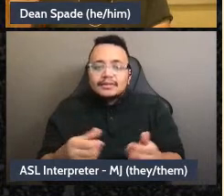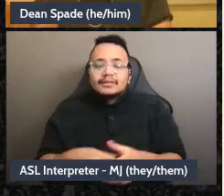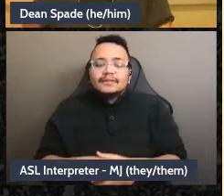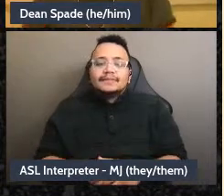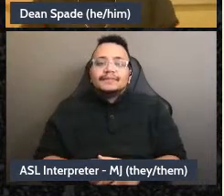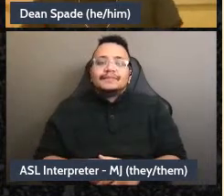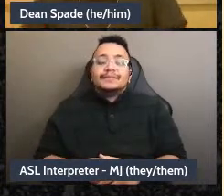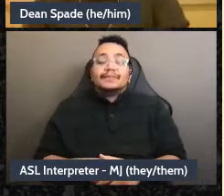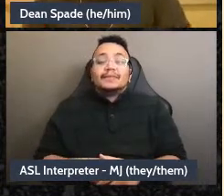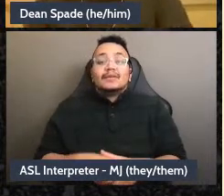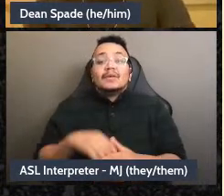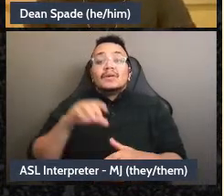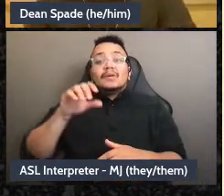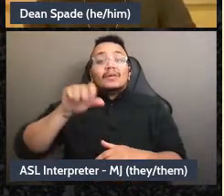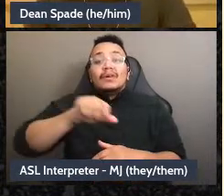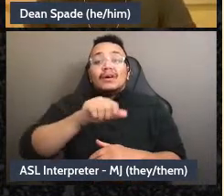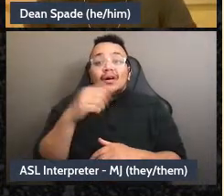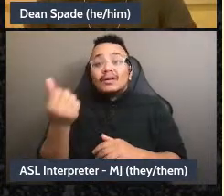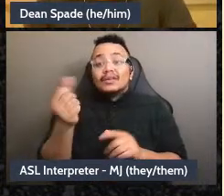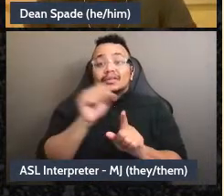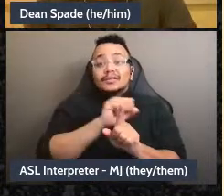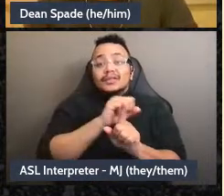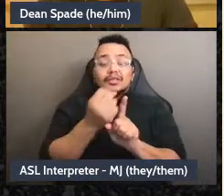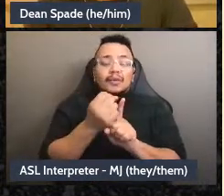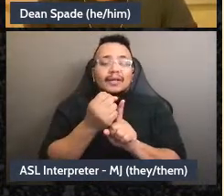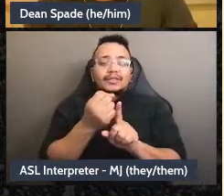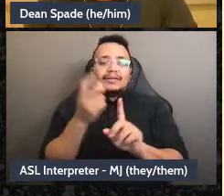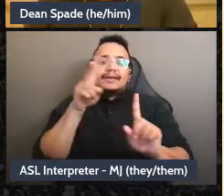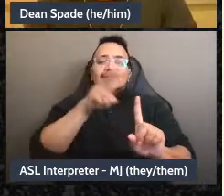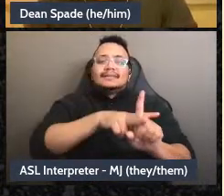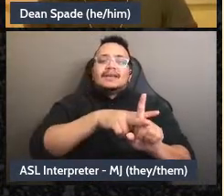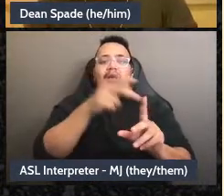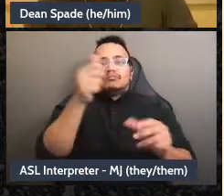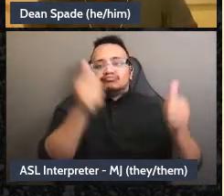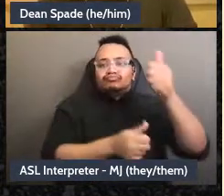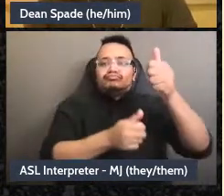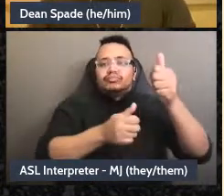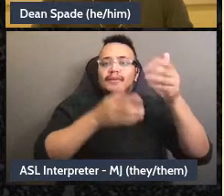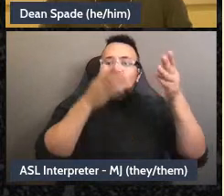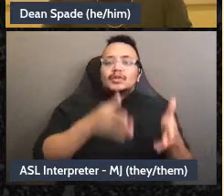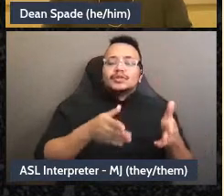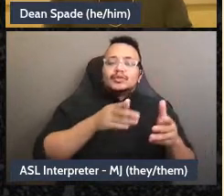director and make the decisions or majorities vote, then we are just agreeing to, like,